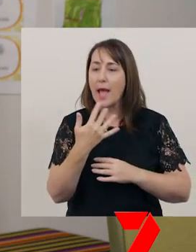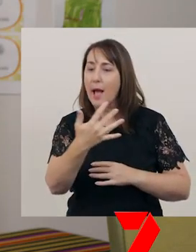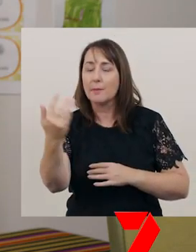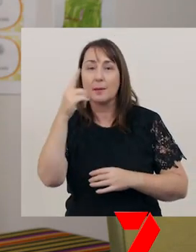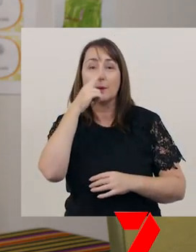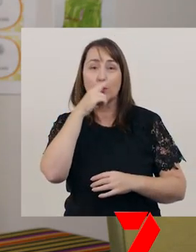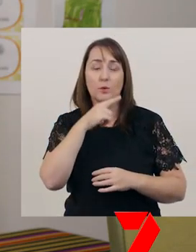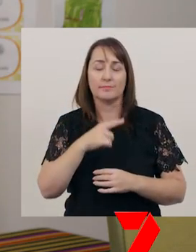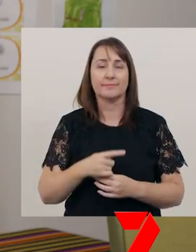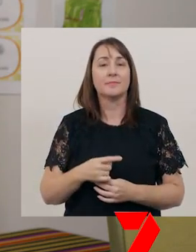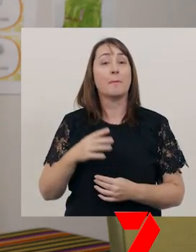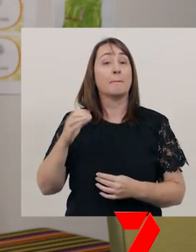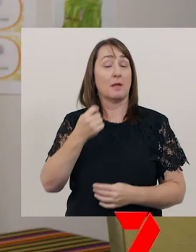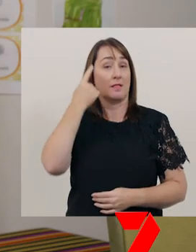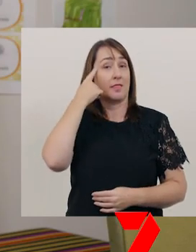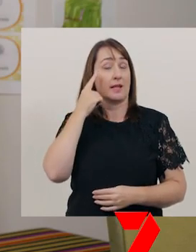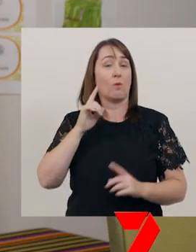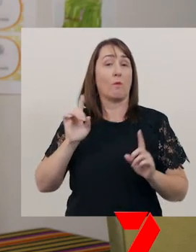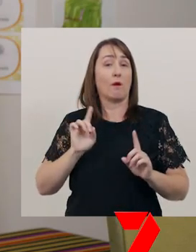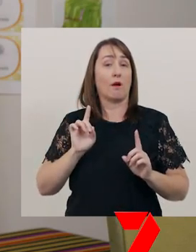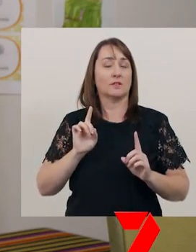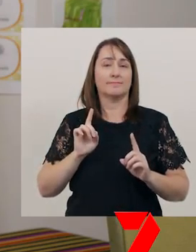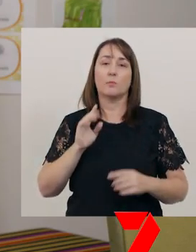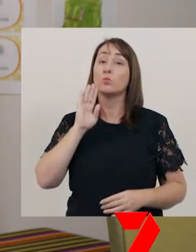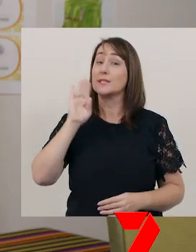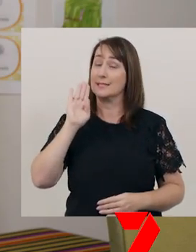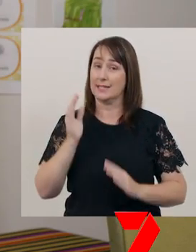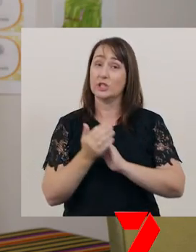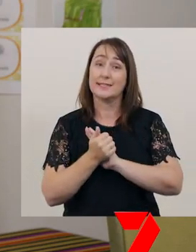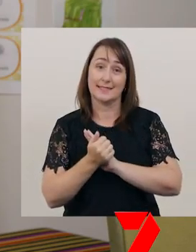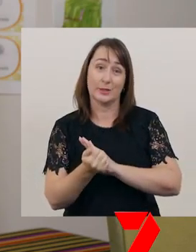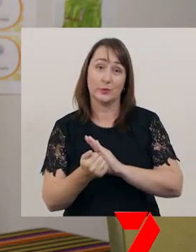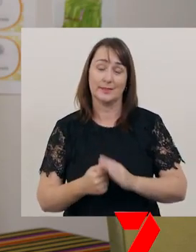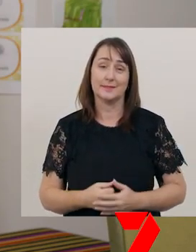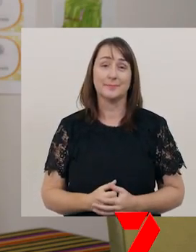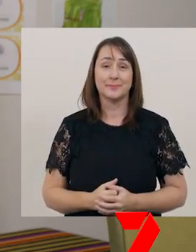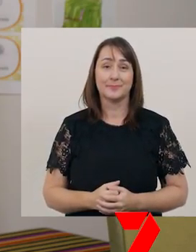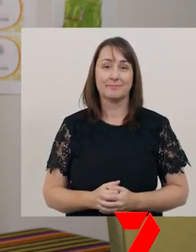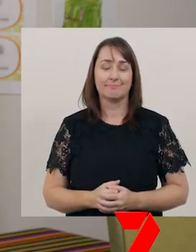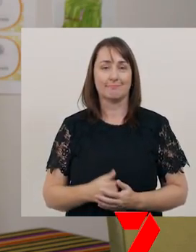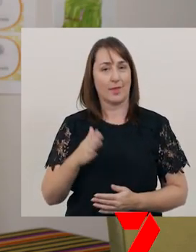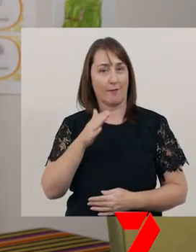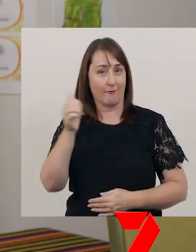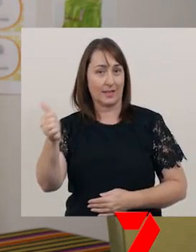you need to consider presentation skills. Effective presentation skills